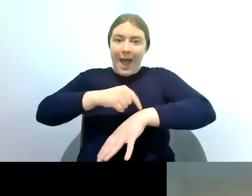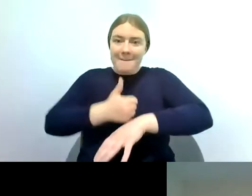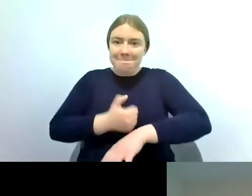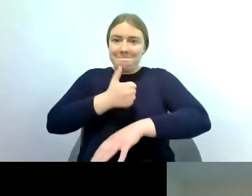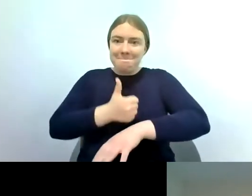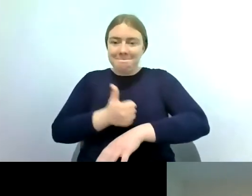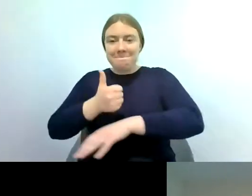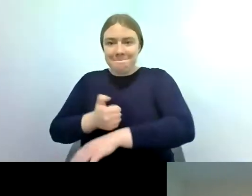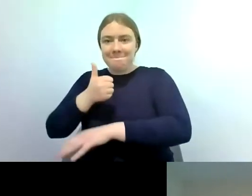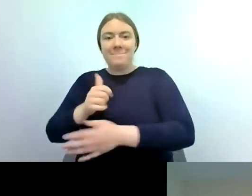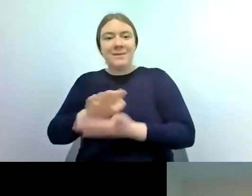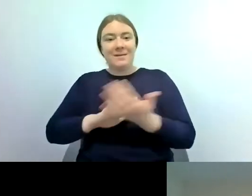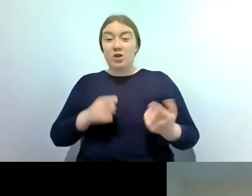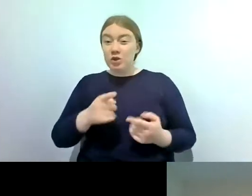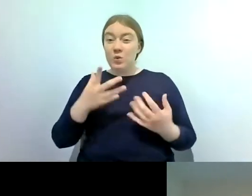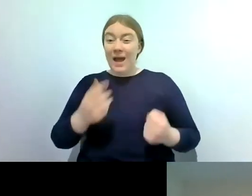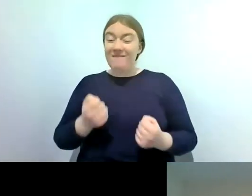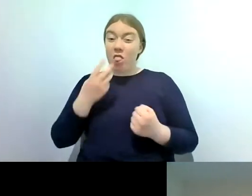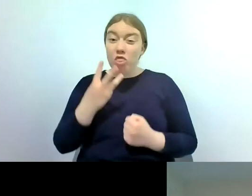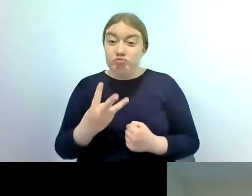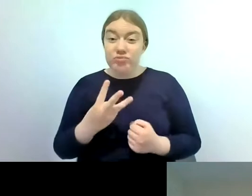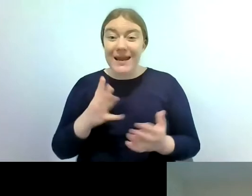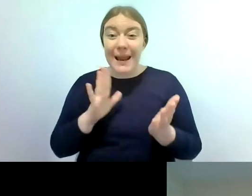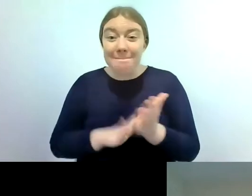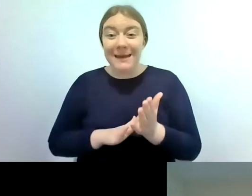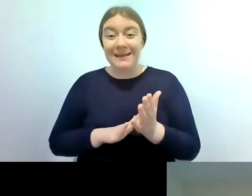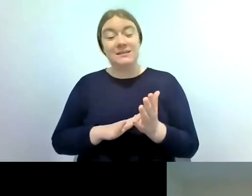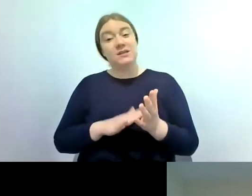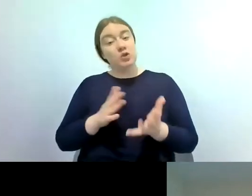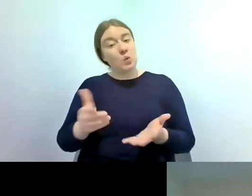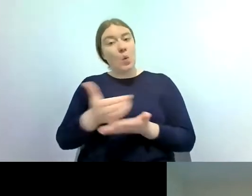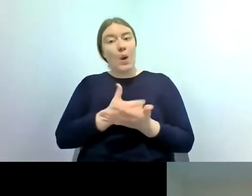so you've got three minutes so you've got three minutes for your kick sample and for sweep netting